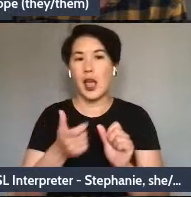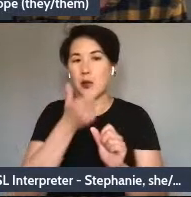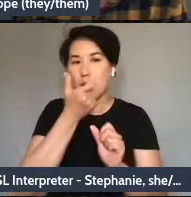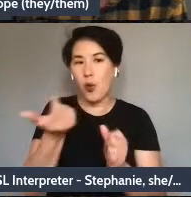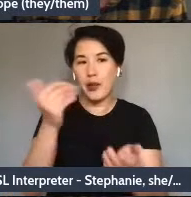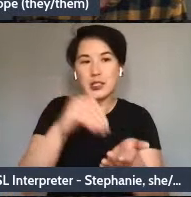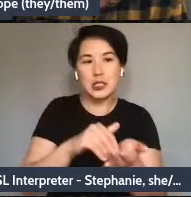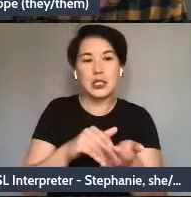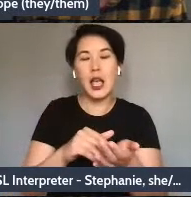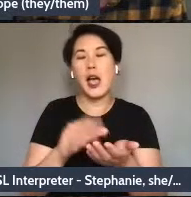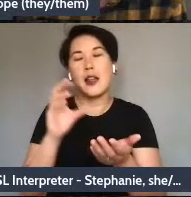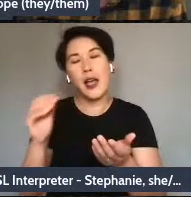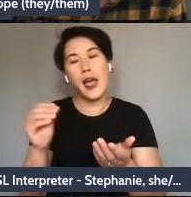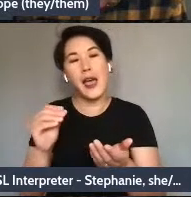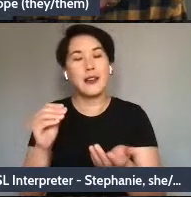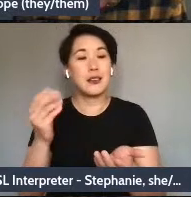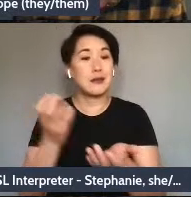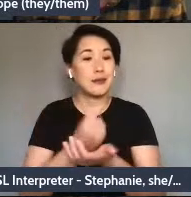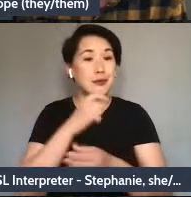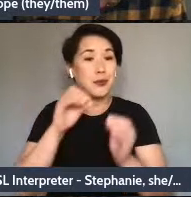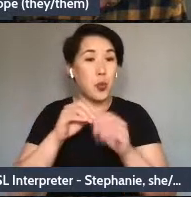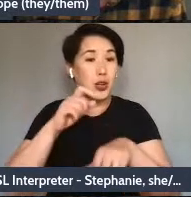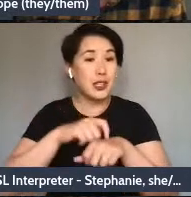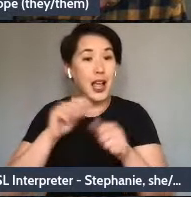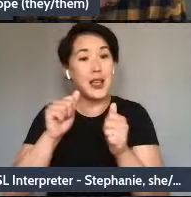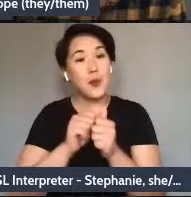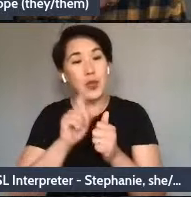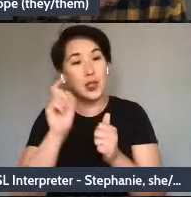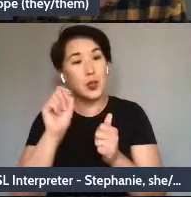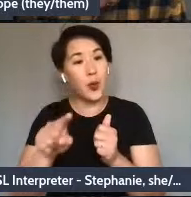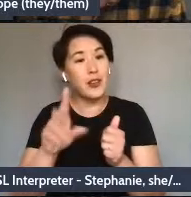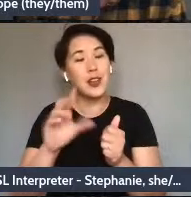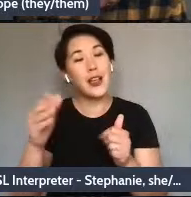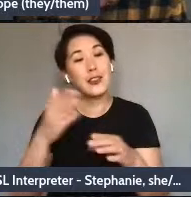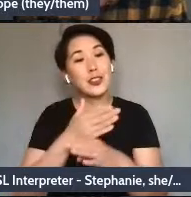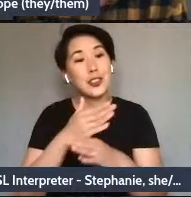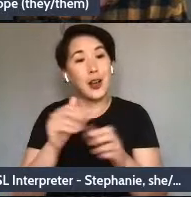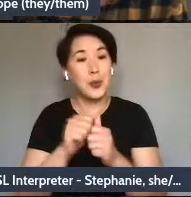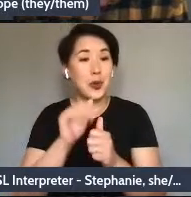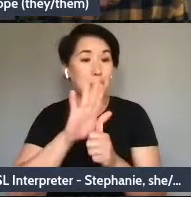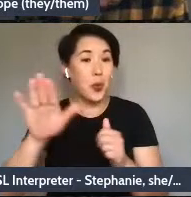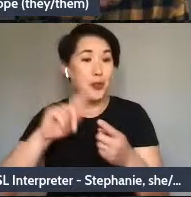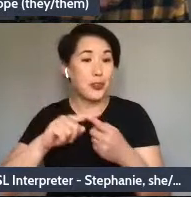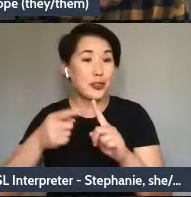with the prompts and share with your friends so i just wanted to say thanks again to our